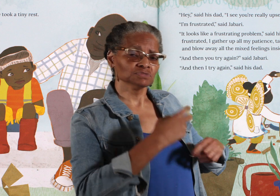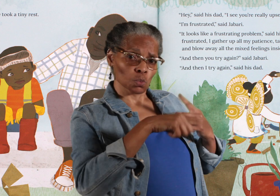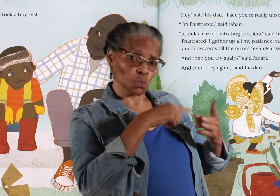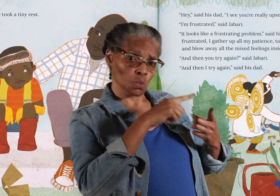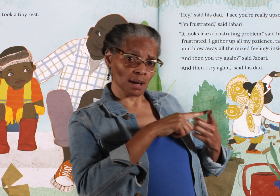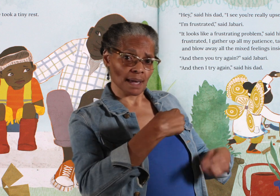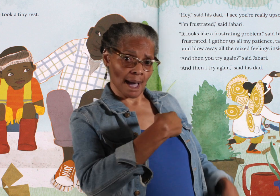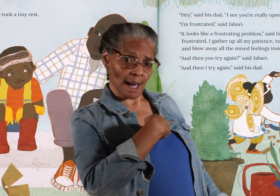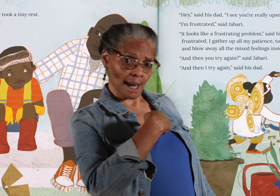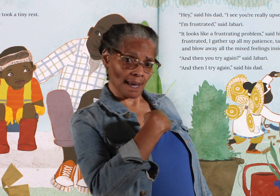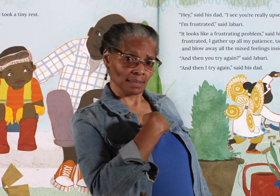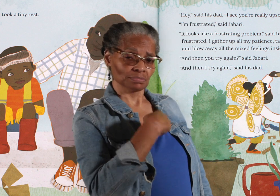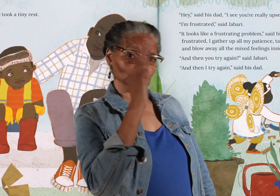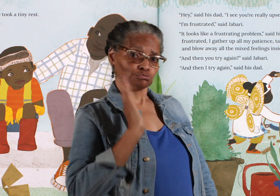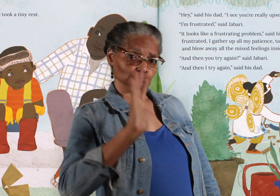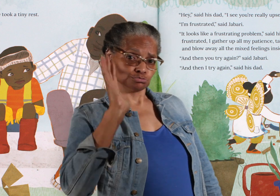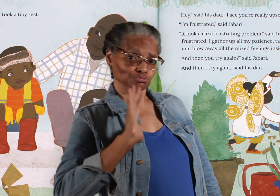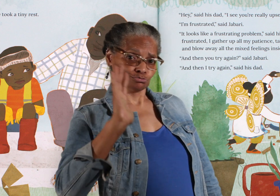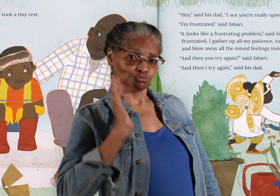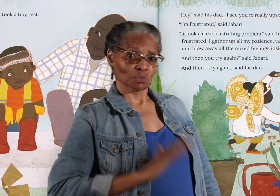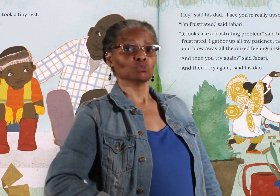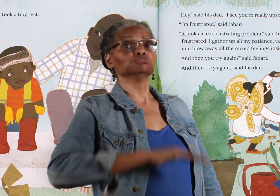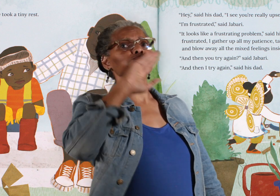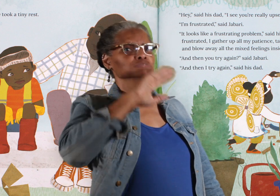"When I'm frustrated, I gather up all my patience,